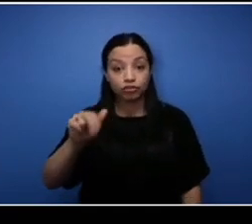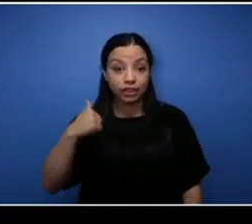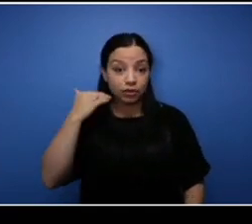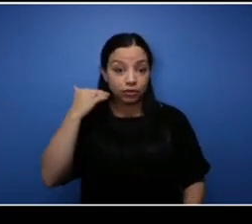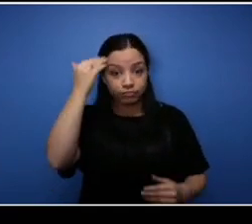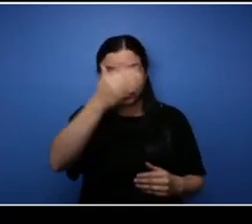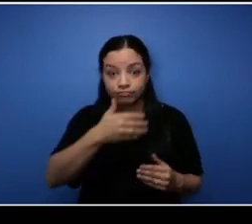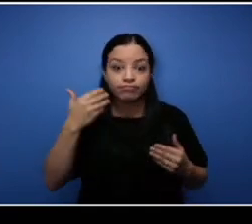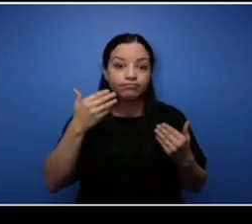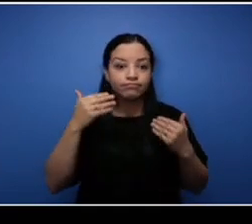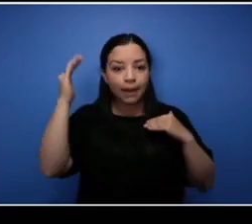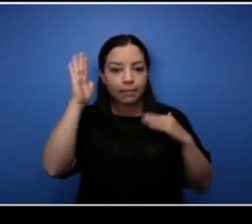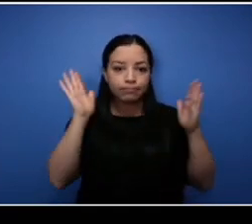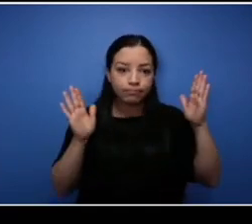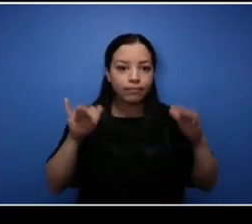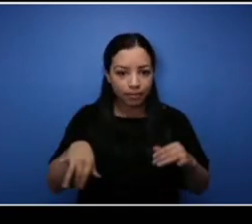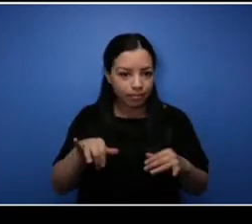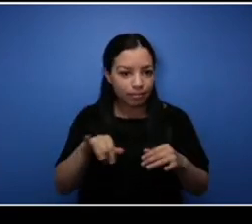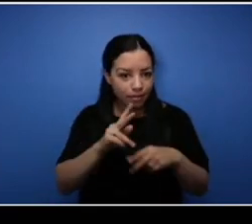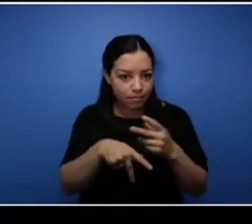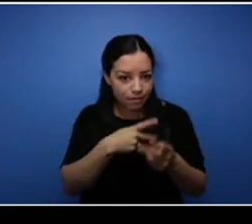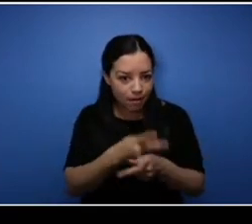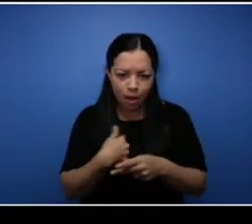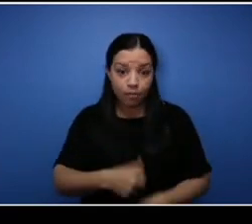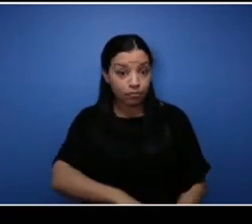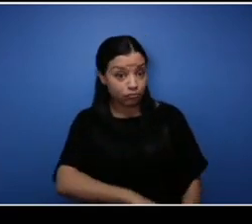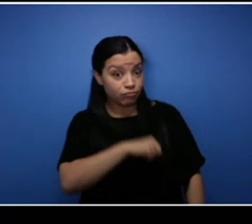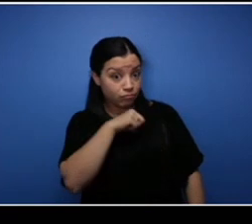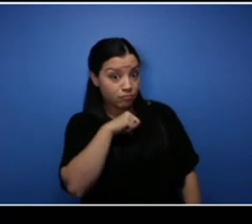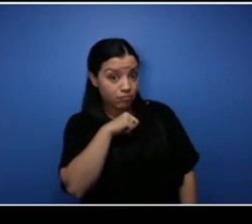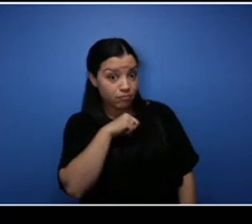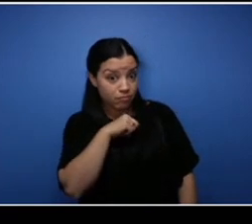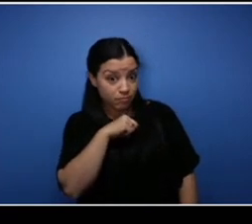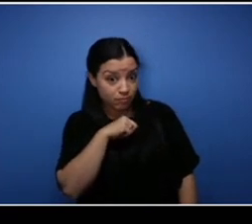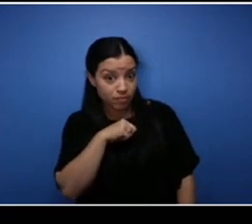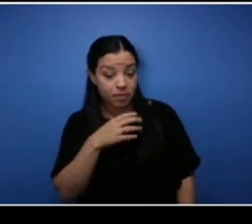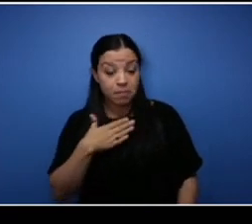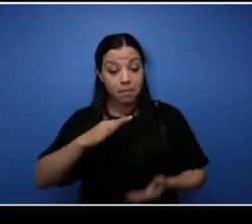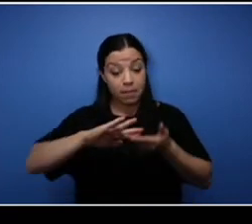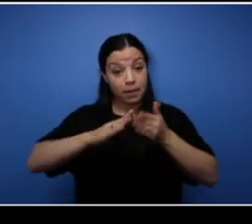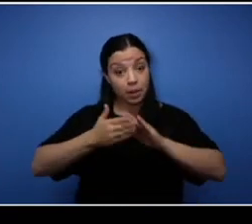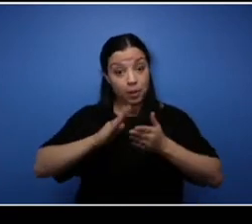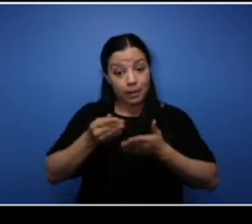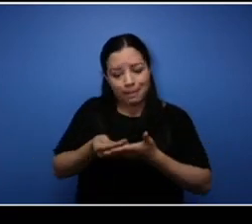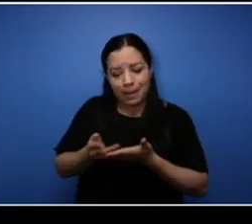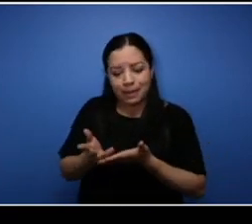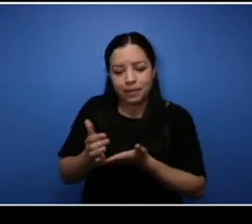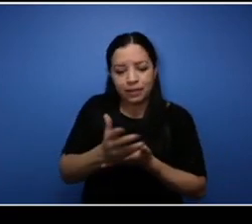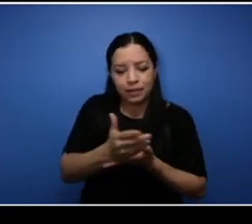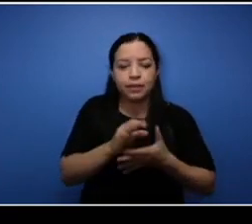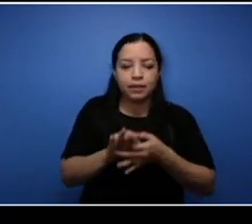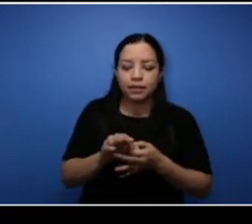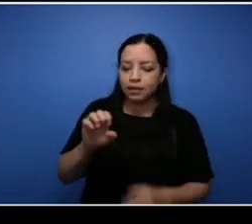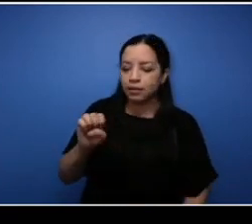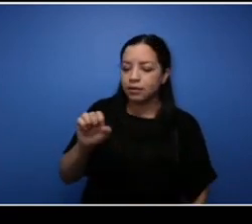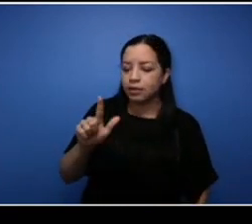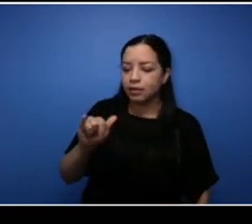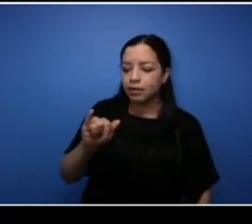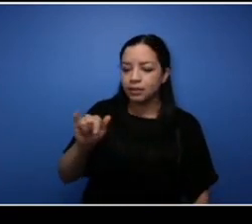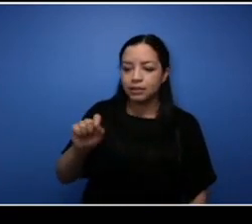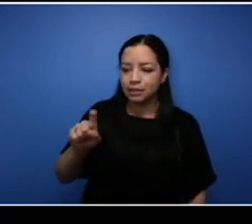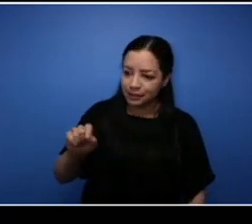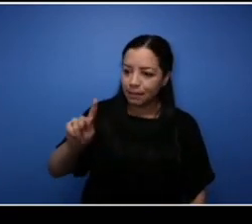community we were fundraising for uh the Elizabeth Mantley Youth and Arts Recreation Centre,